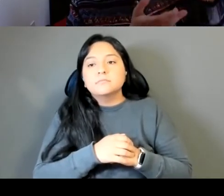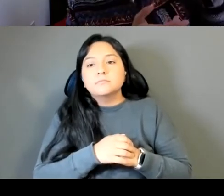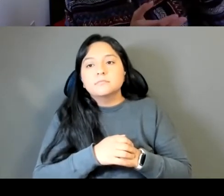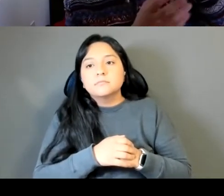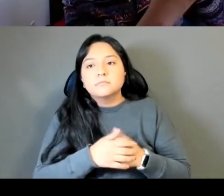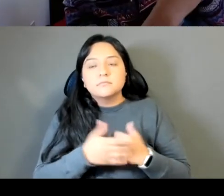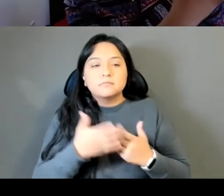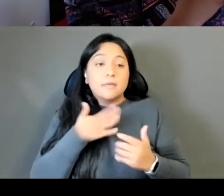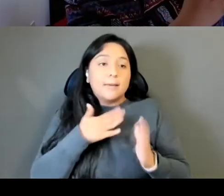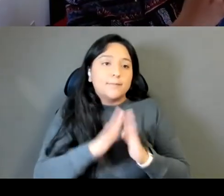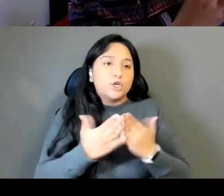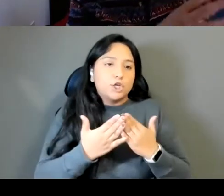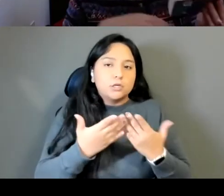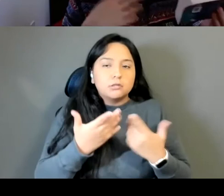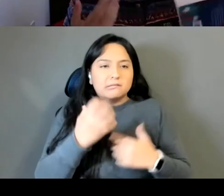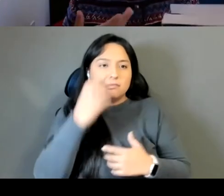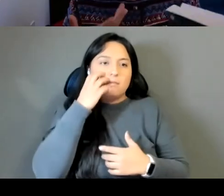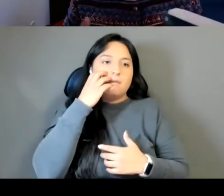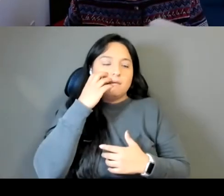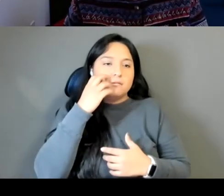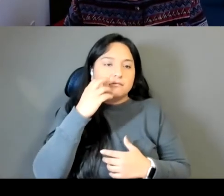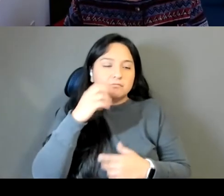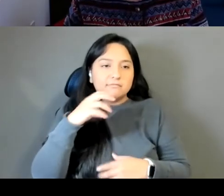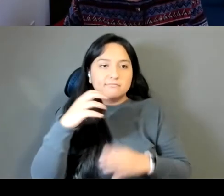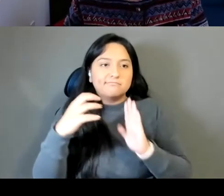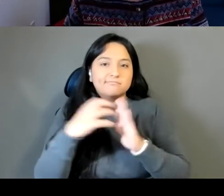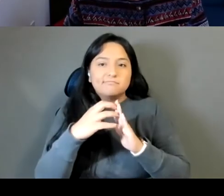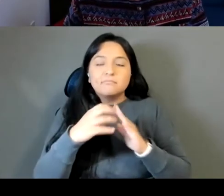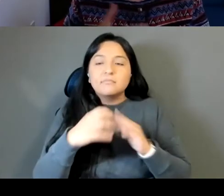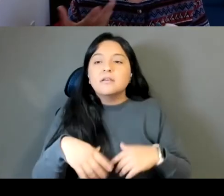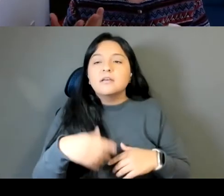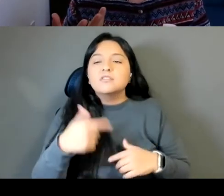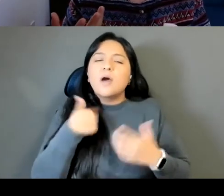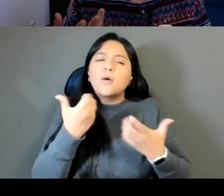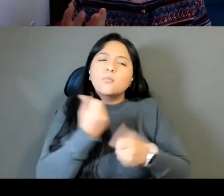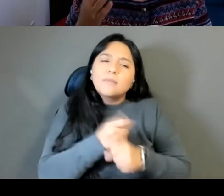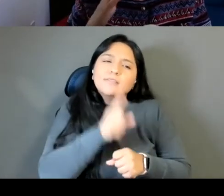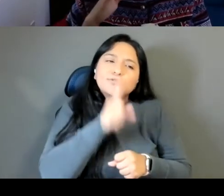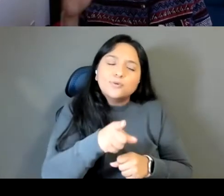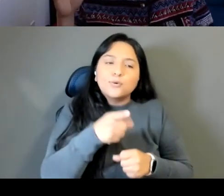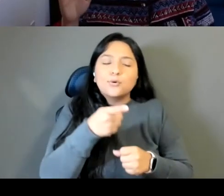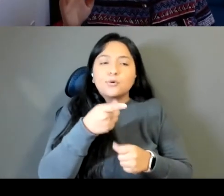And I want to do assure these activists that I wasn't just going to give this simple gloss